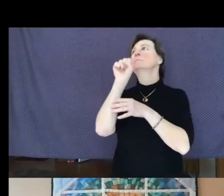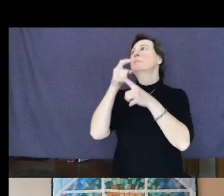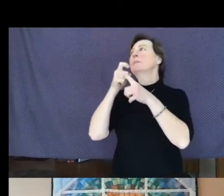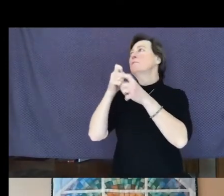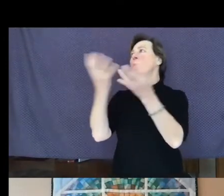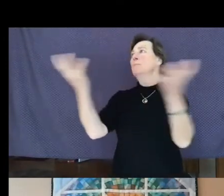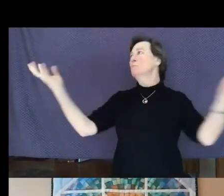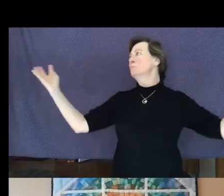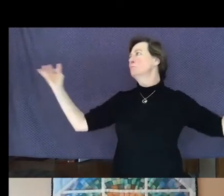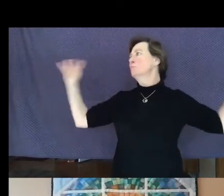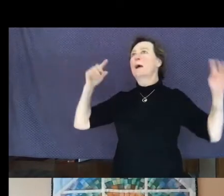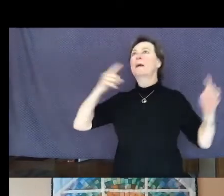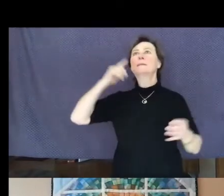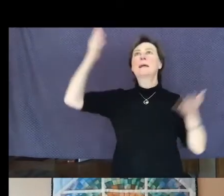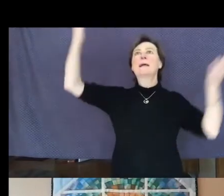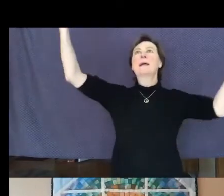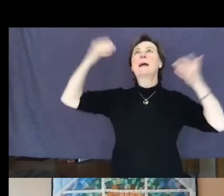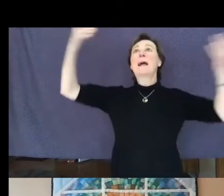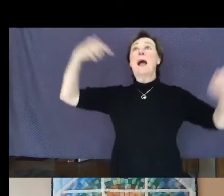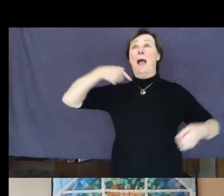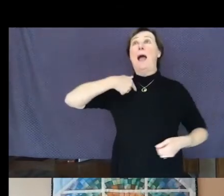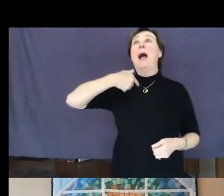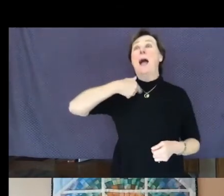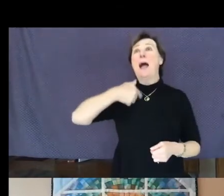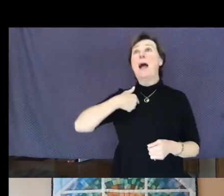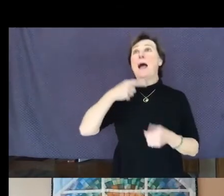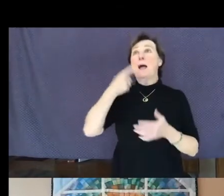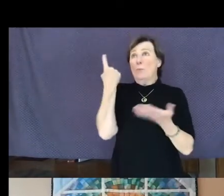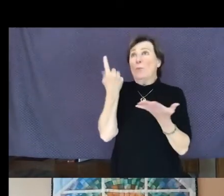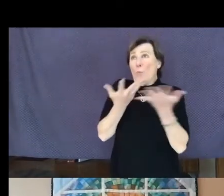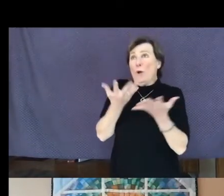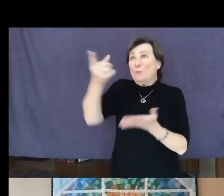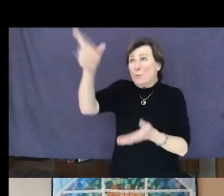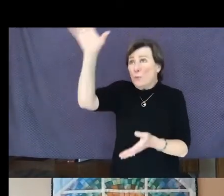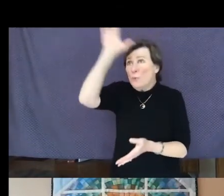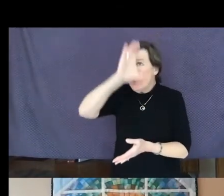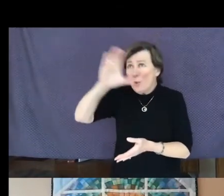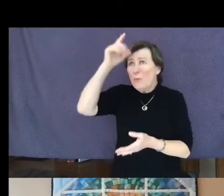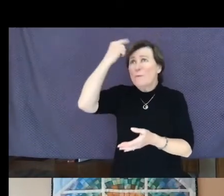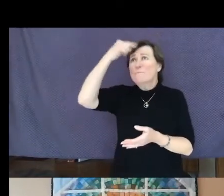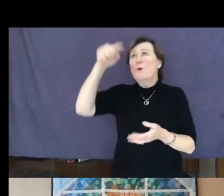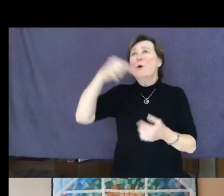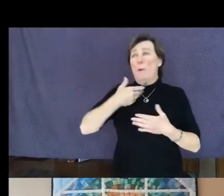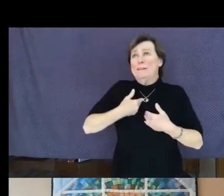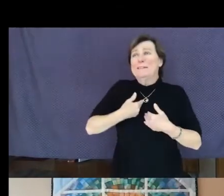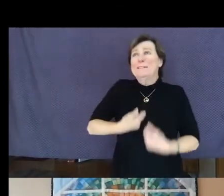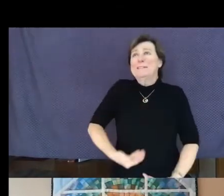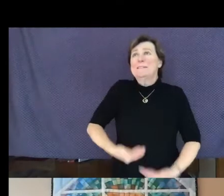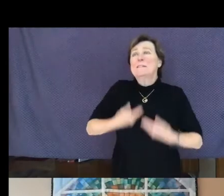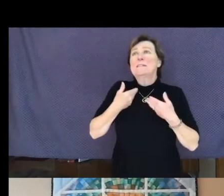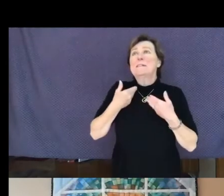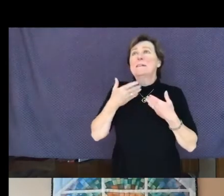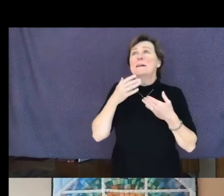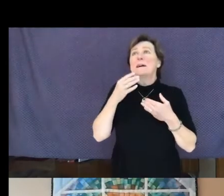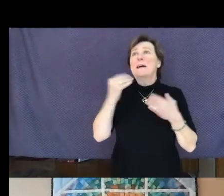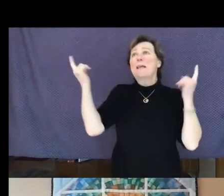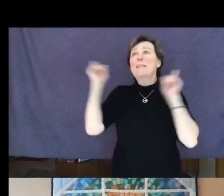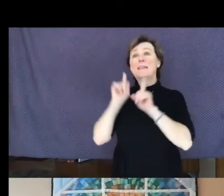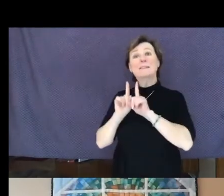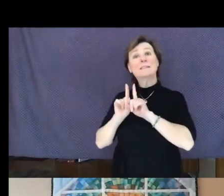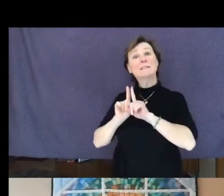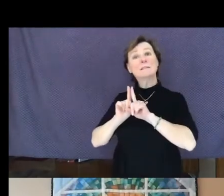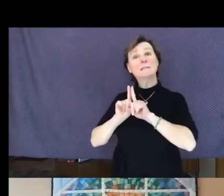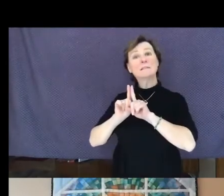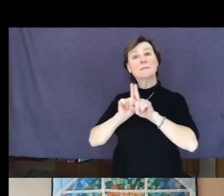"It is I you have been looking for!" And then goes with you everywhere